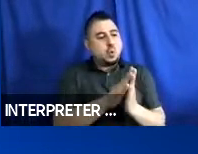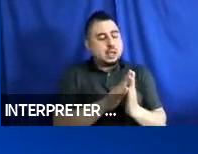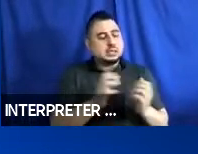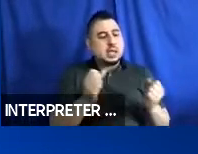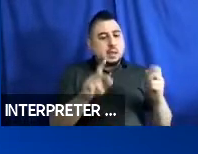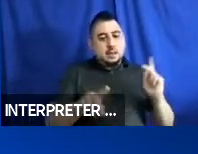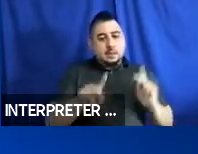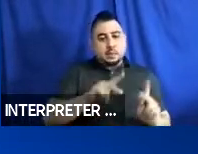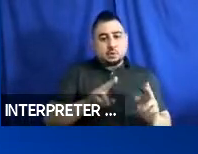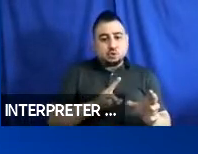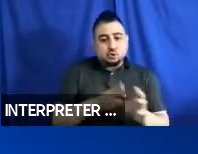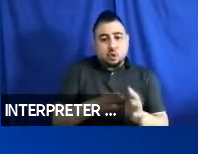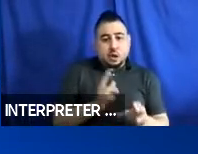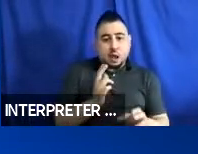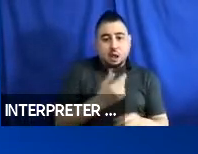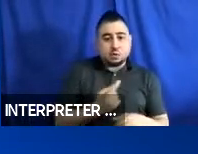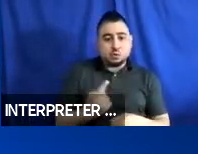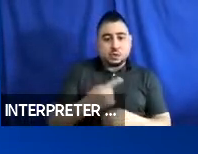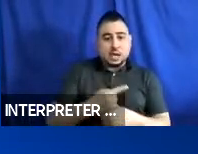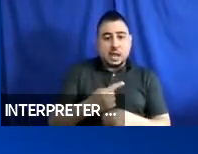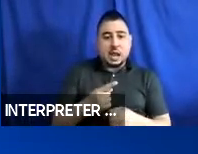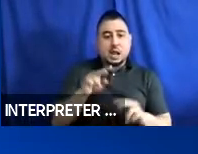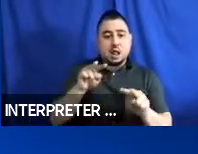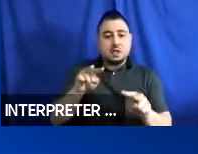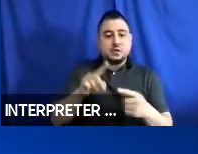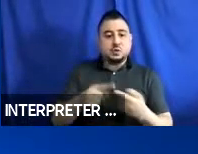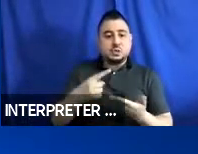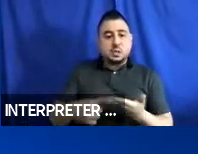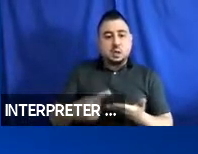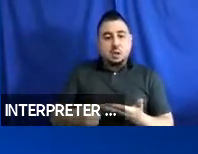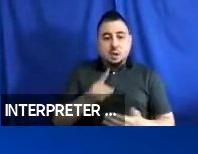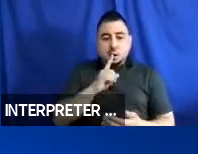today. I look forward to the discussion and I am sure we are probably not going to get